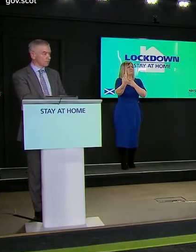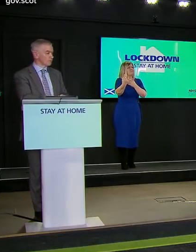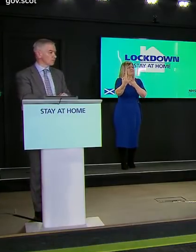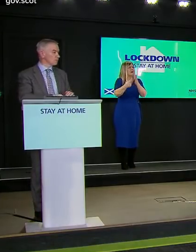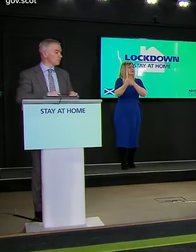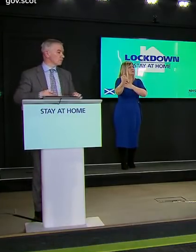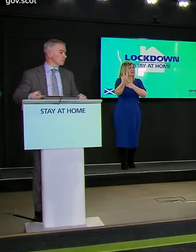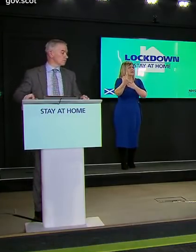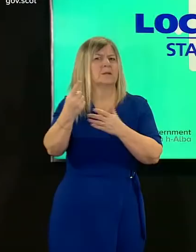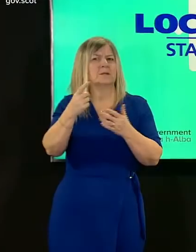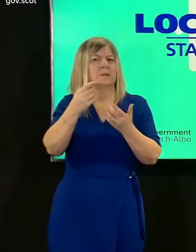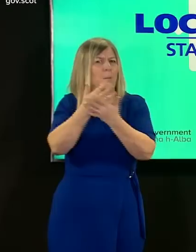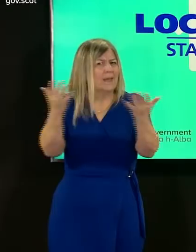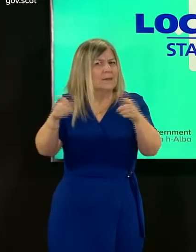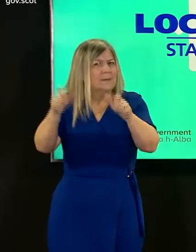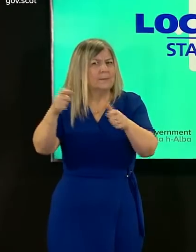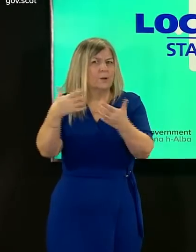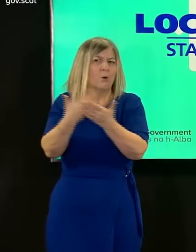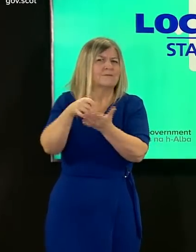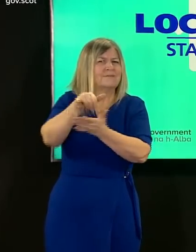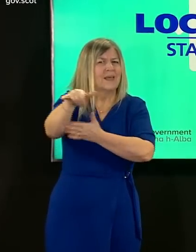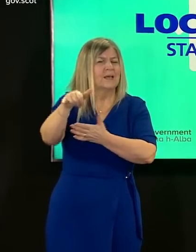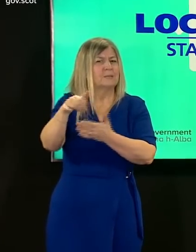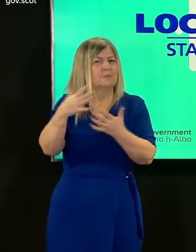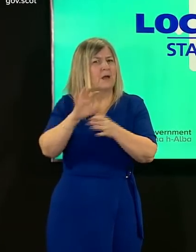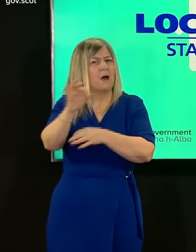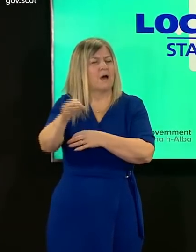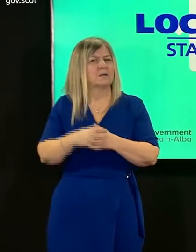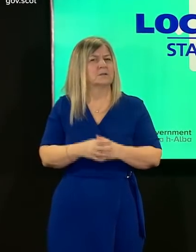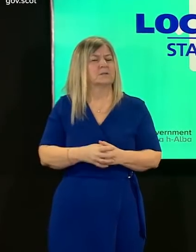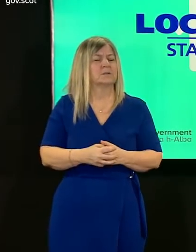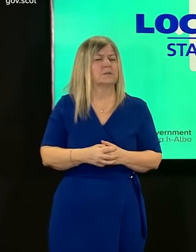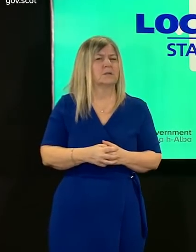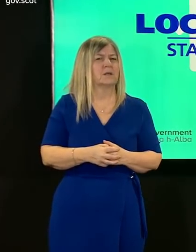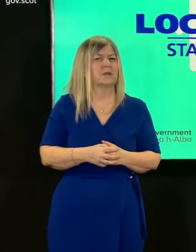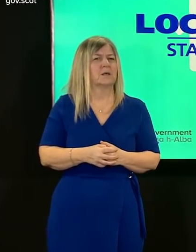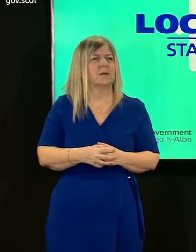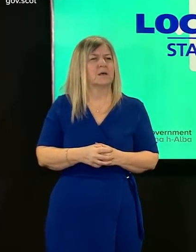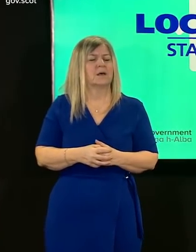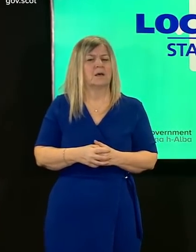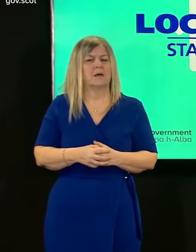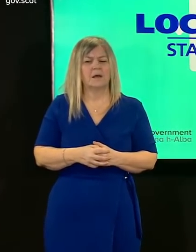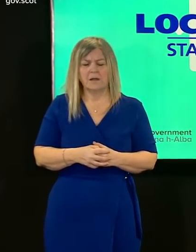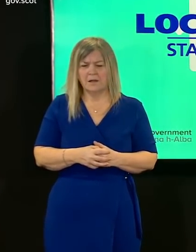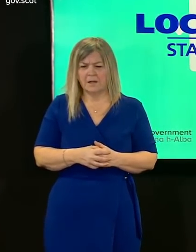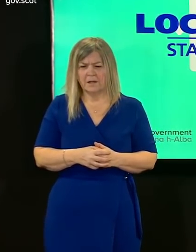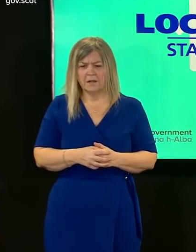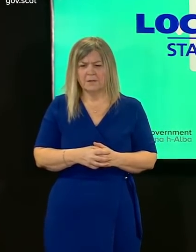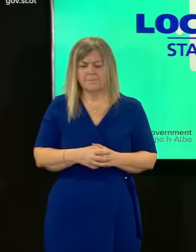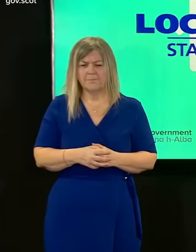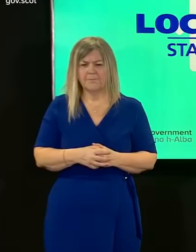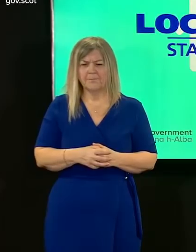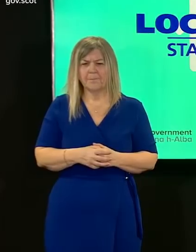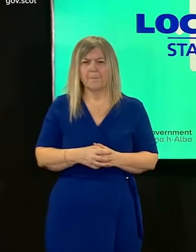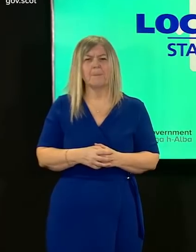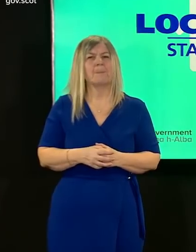much thanks very much uh alister on your point about um should people contact if they were on